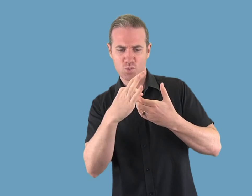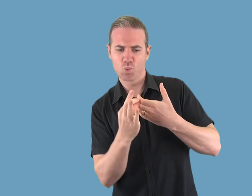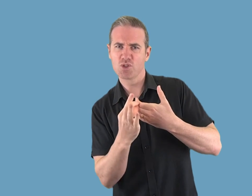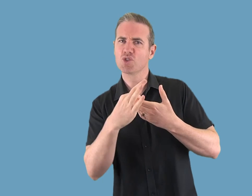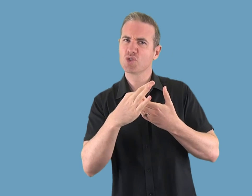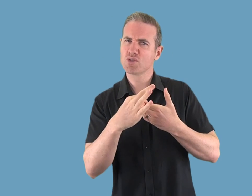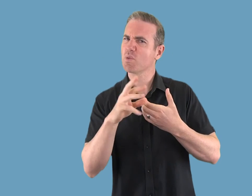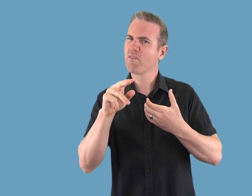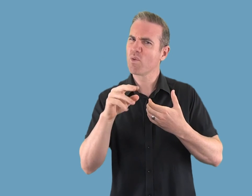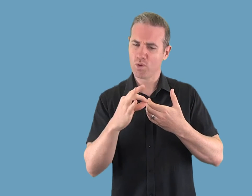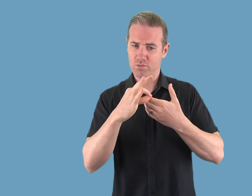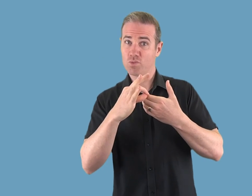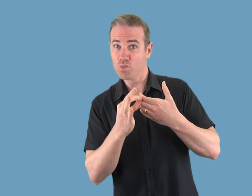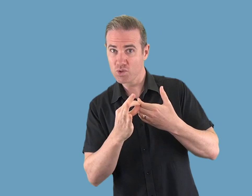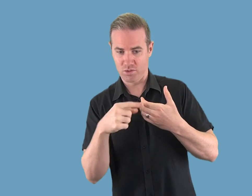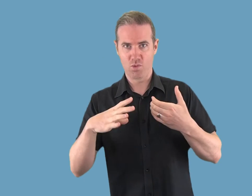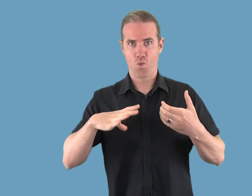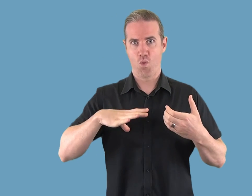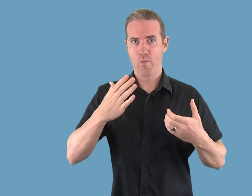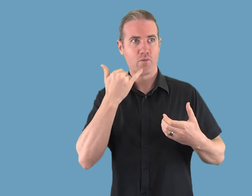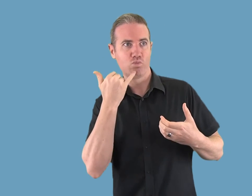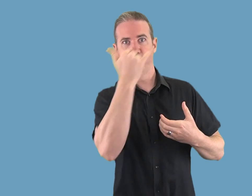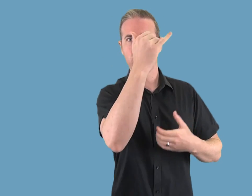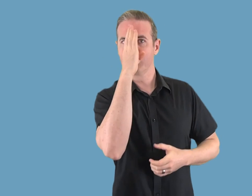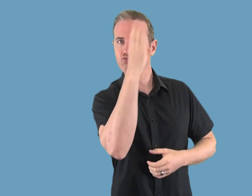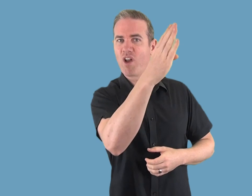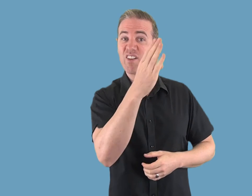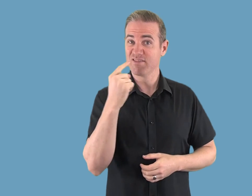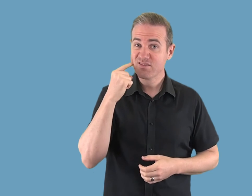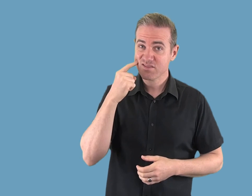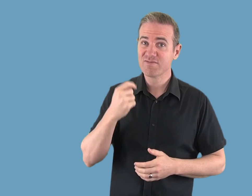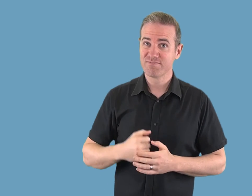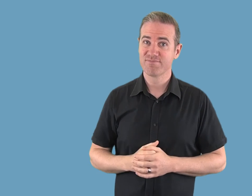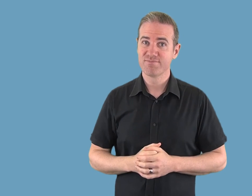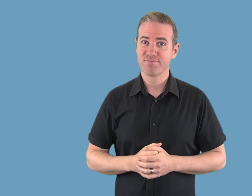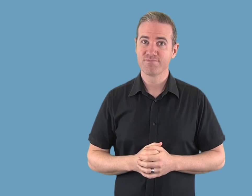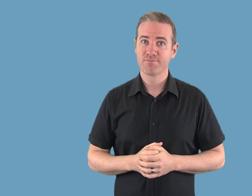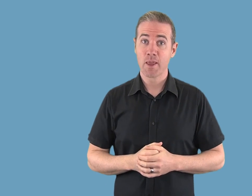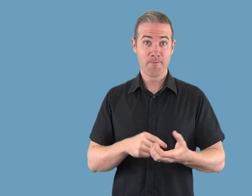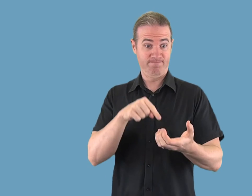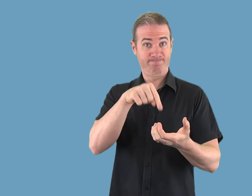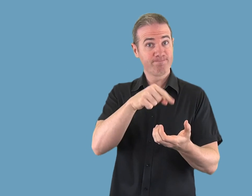A quick access switch to make a call in a hurry